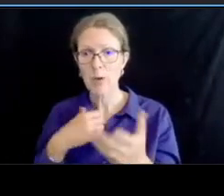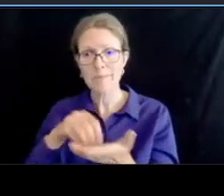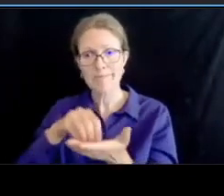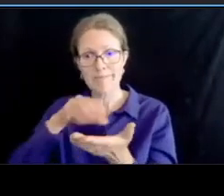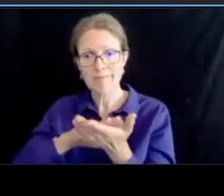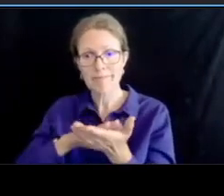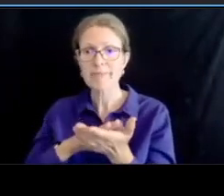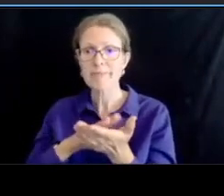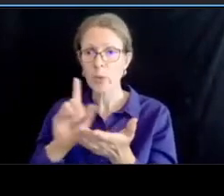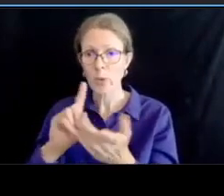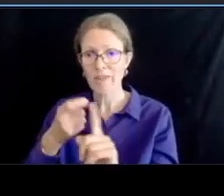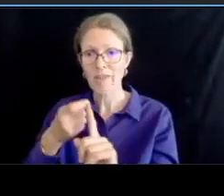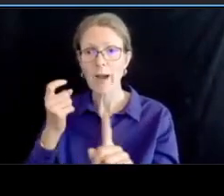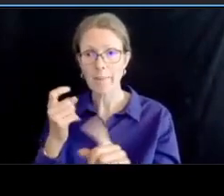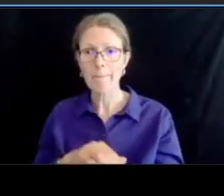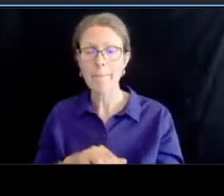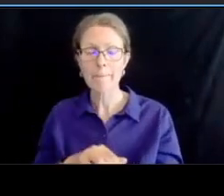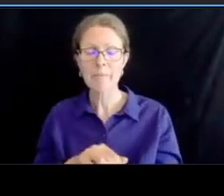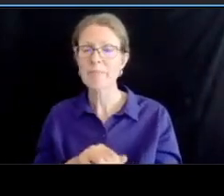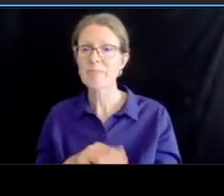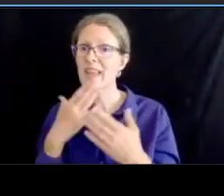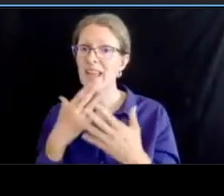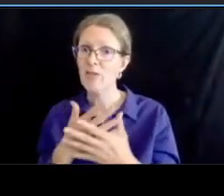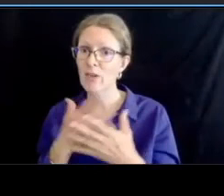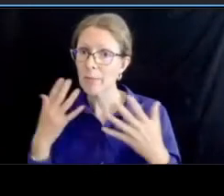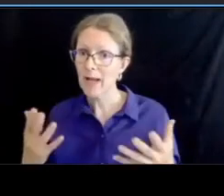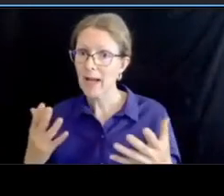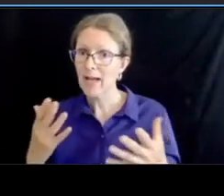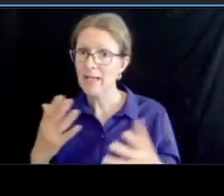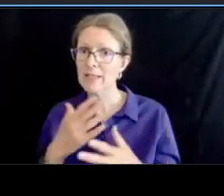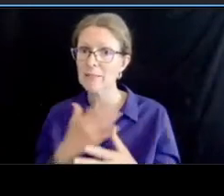um during this week out to all the participants that signed on to the virtual